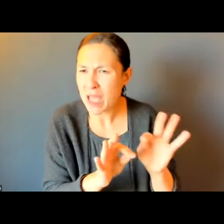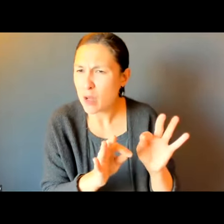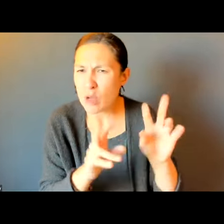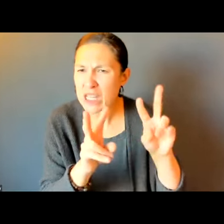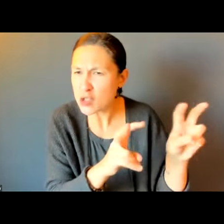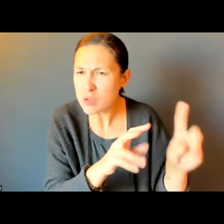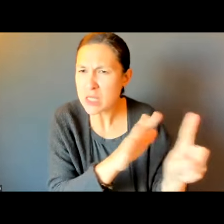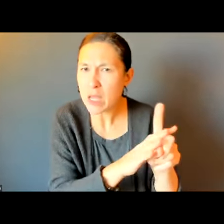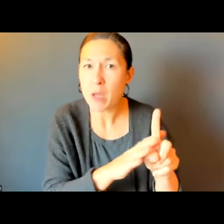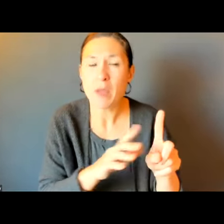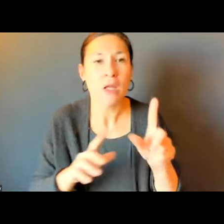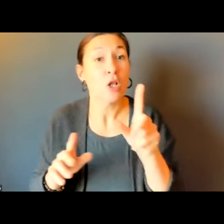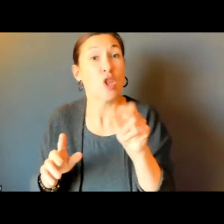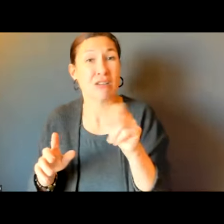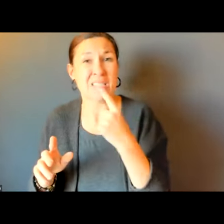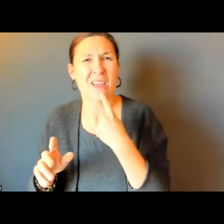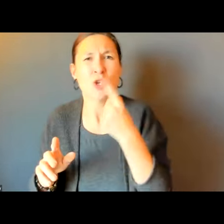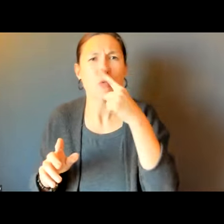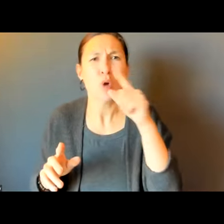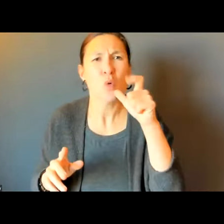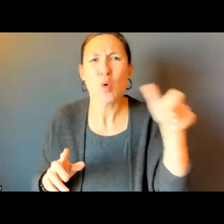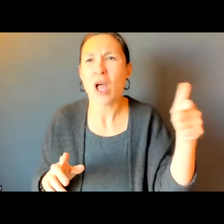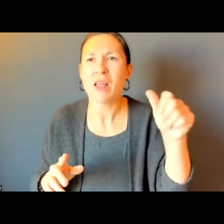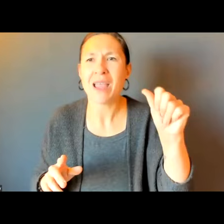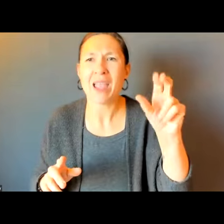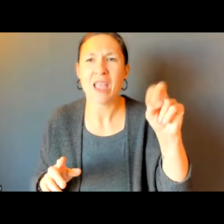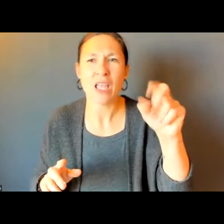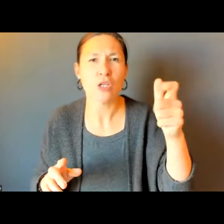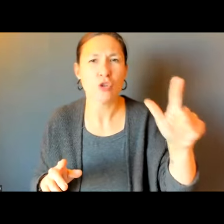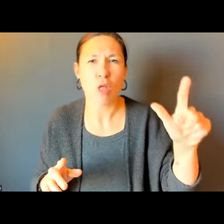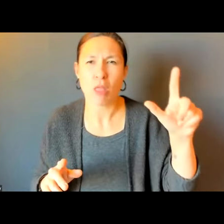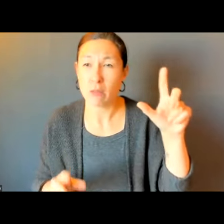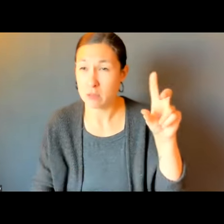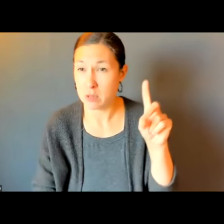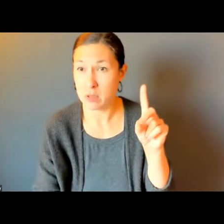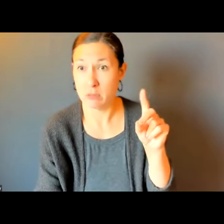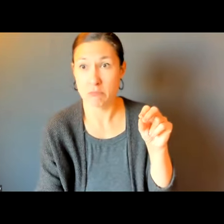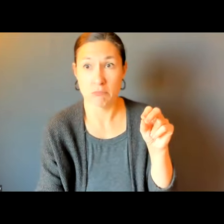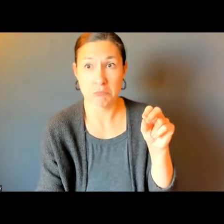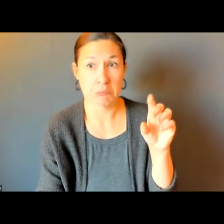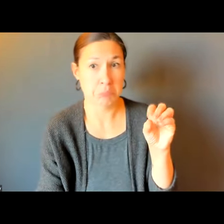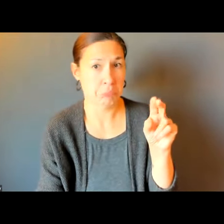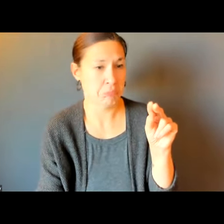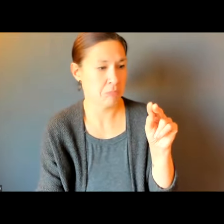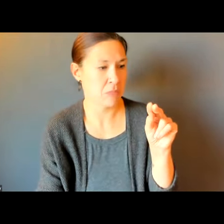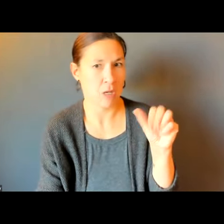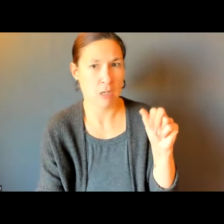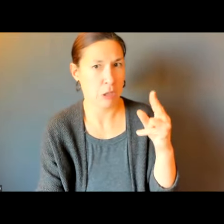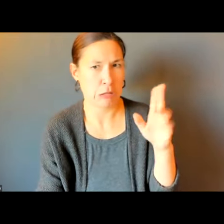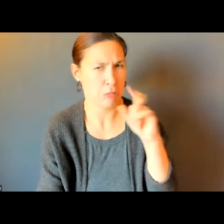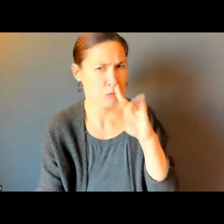CAN WORK LOCALLY TO RESOLVE. SURE. LET ME ASK -- WE HAVE ANGEL